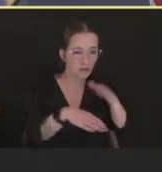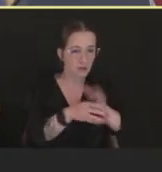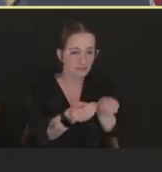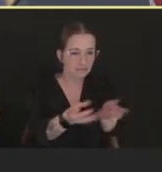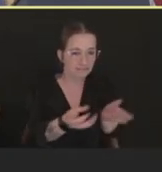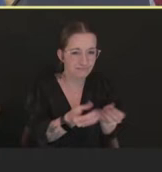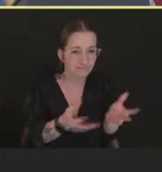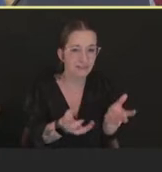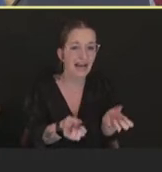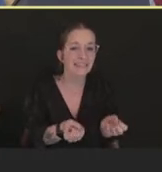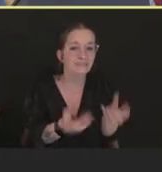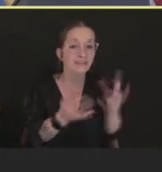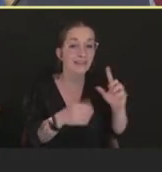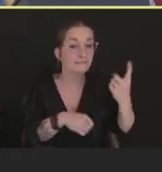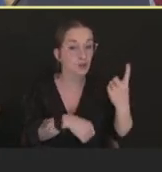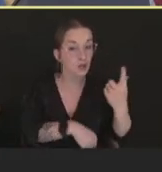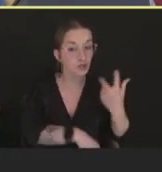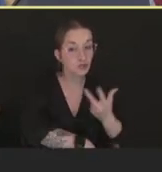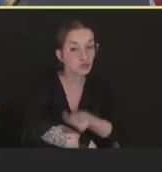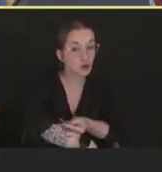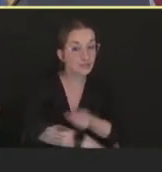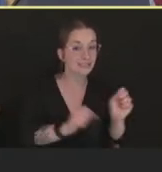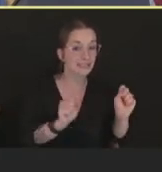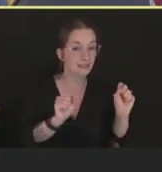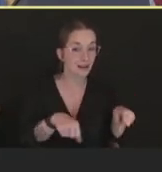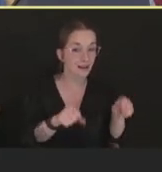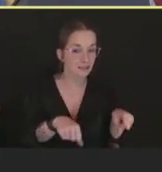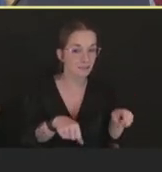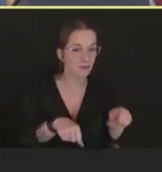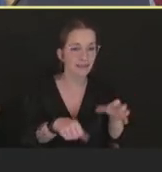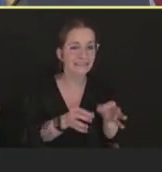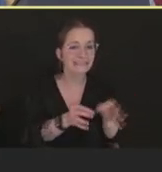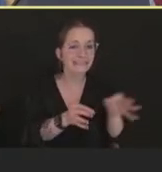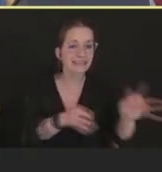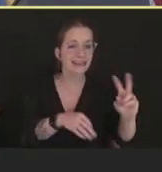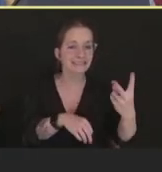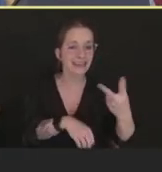many first doses as possible, and delaying the second doses until they felt supply